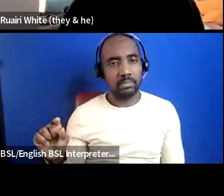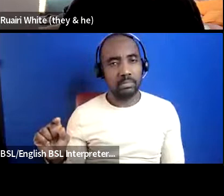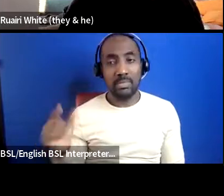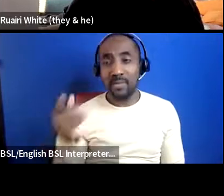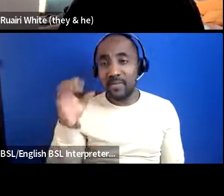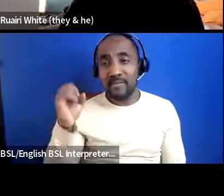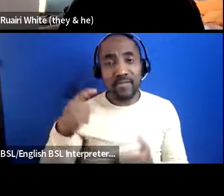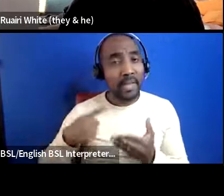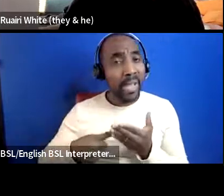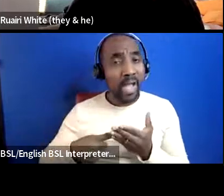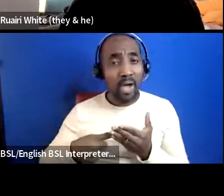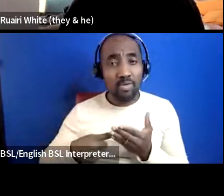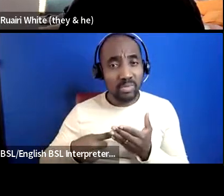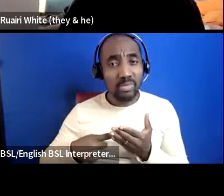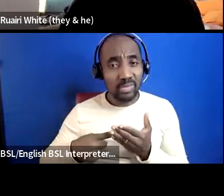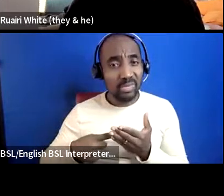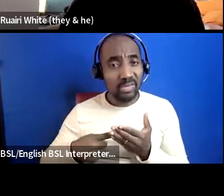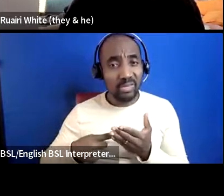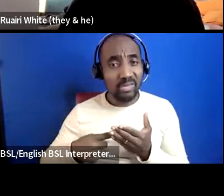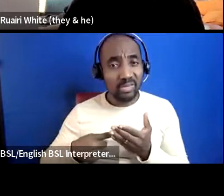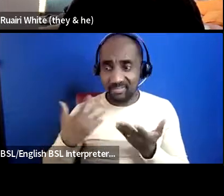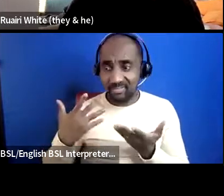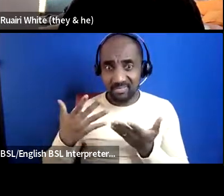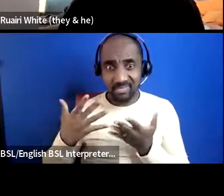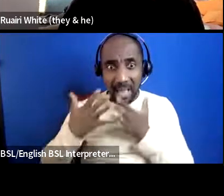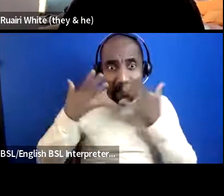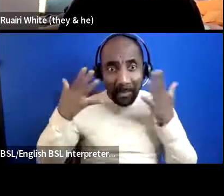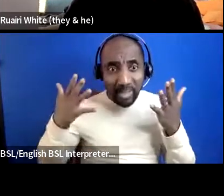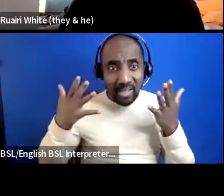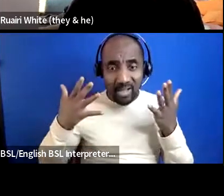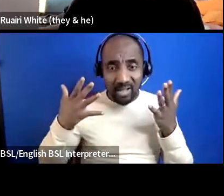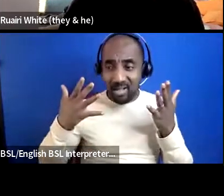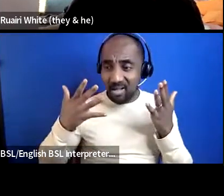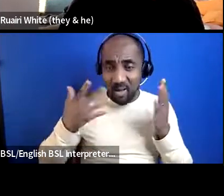stretch so far and you know to give it to one of these bigger institutions it's nothing's gonna